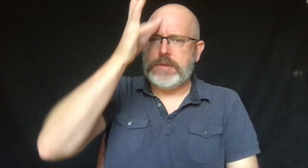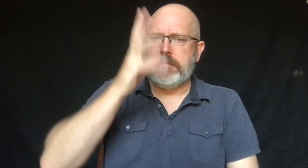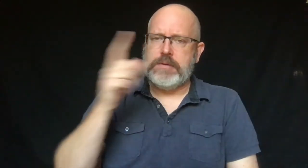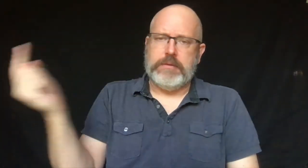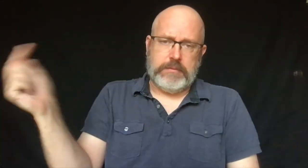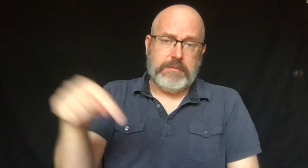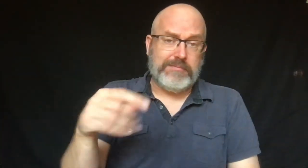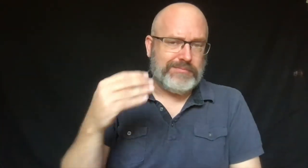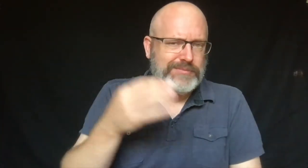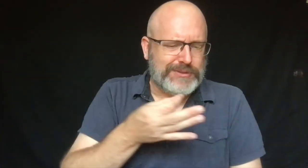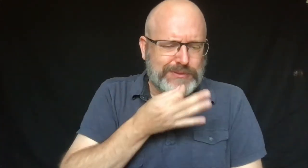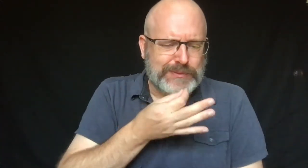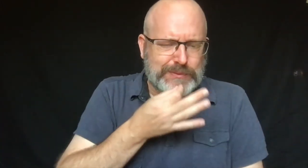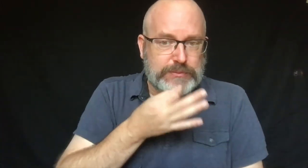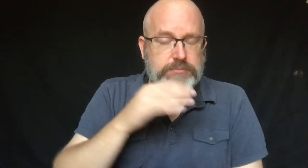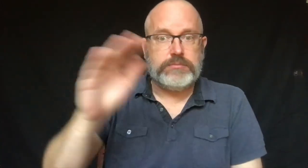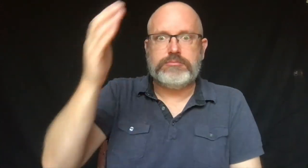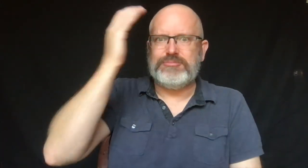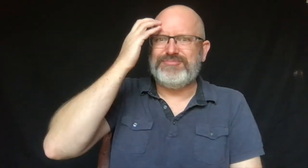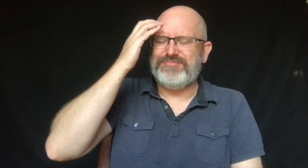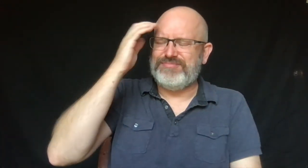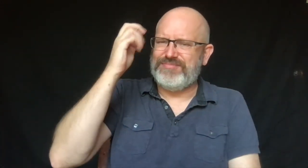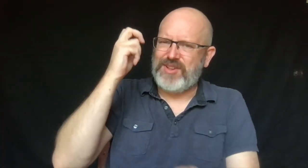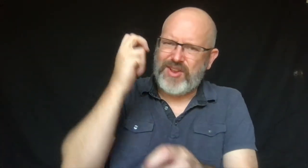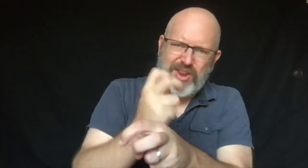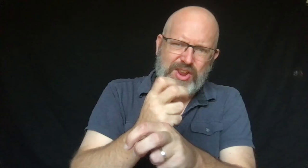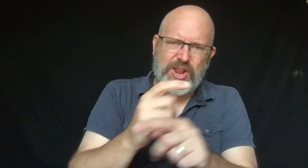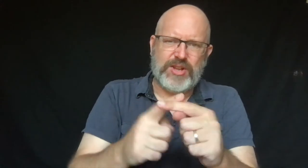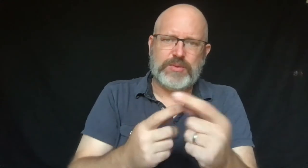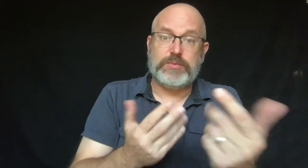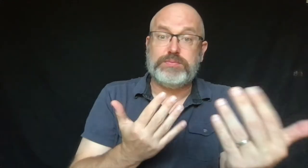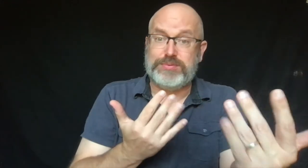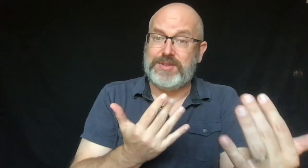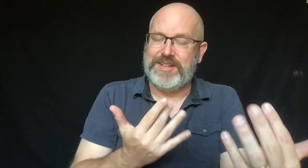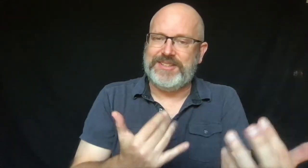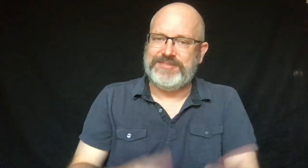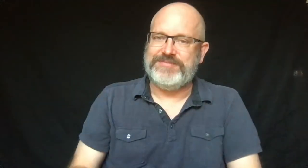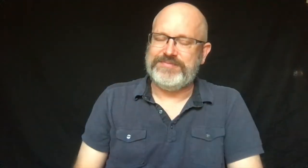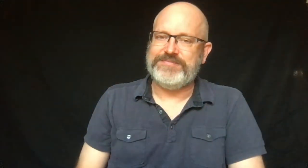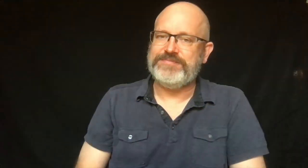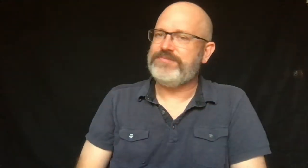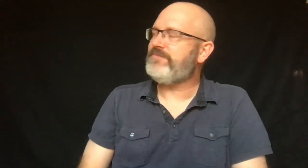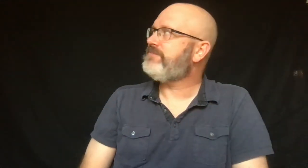Sam tried hard to listen. He wanted his mom and dad to come soon.